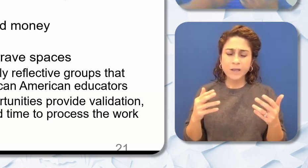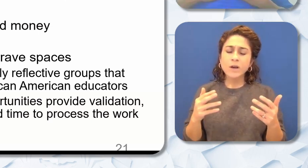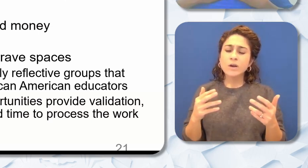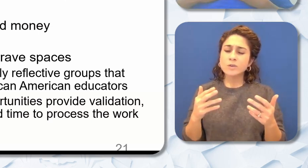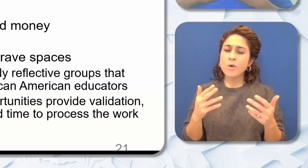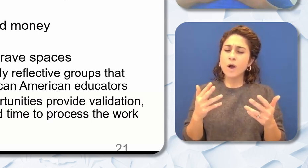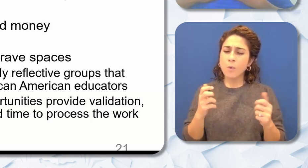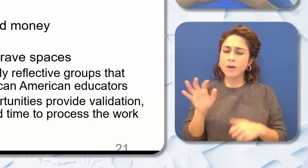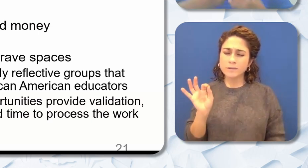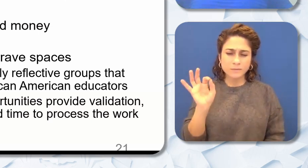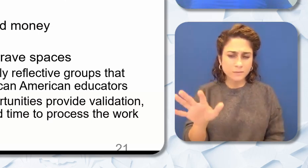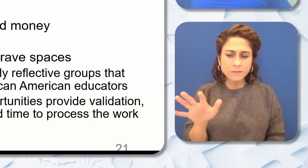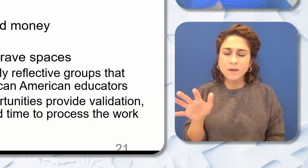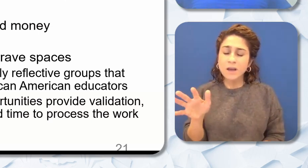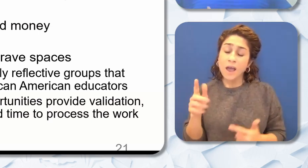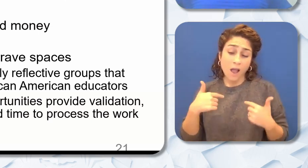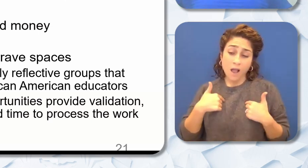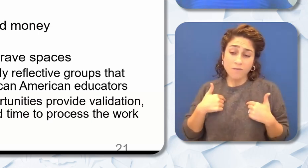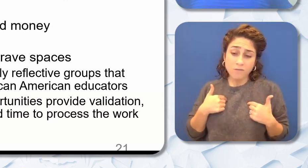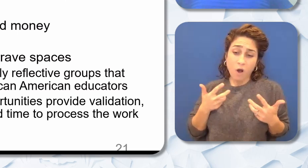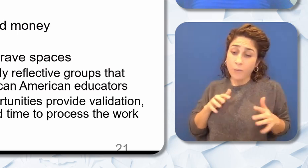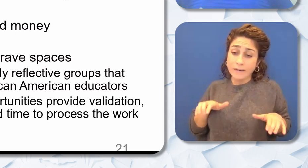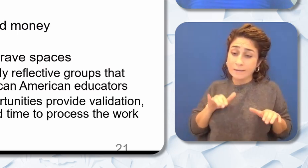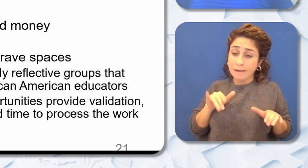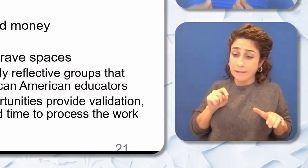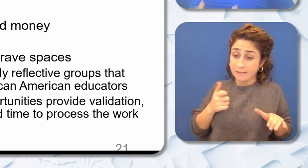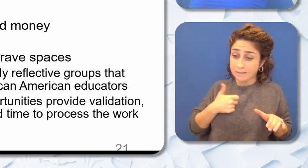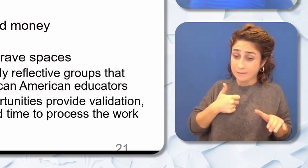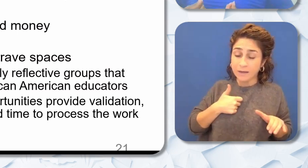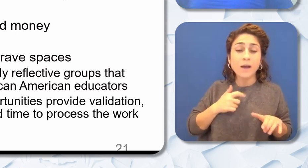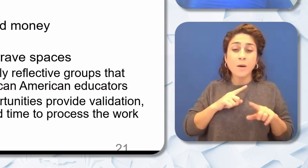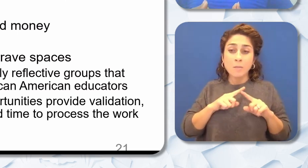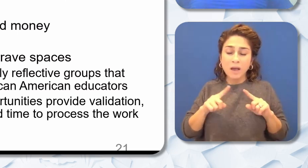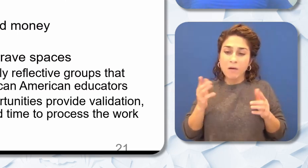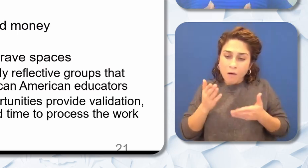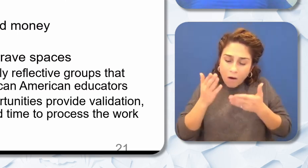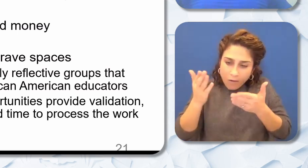and that I have already done is offer monthly reflective groups that support African American